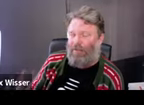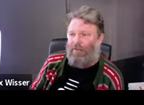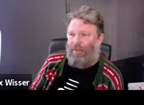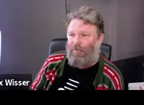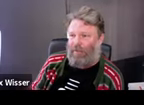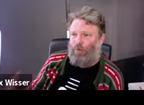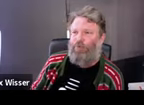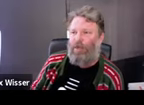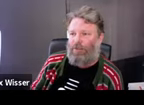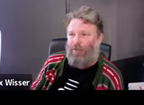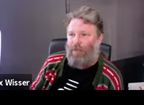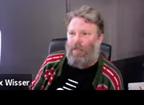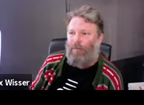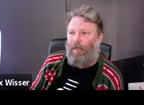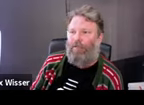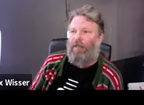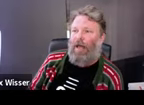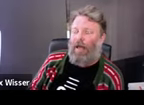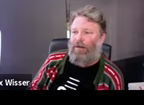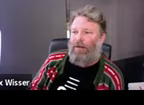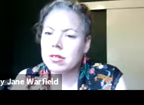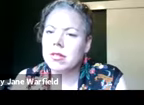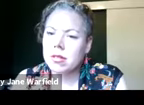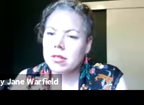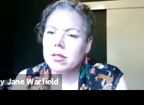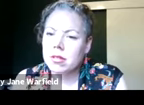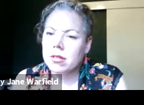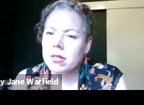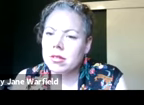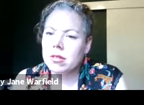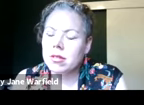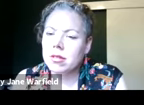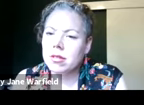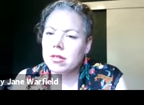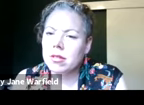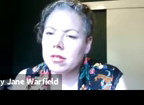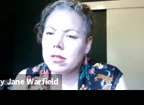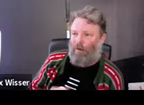you, it's a conceptual structure that's in place. Now we need to try